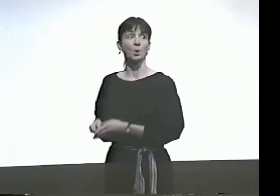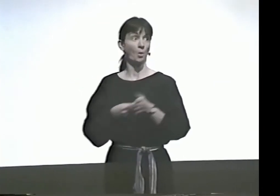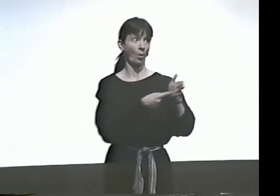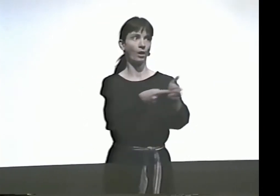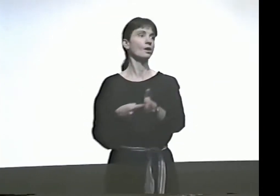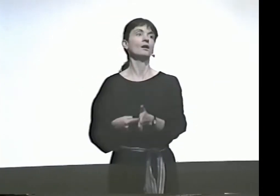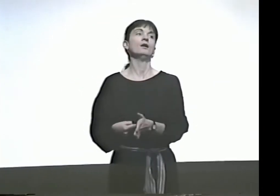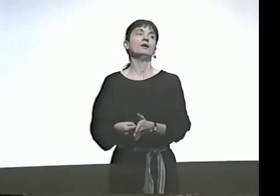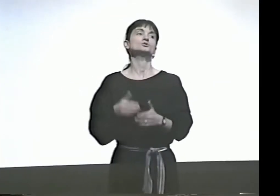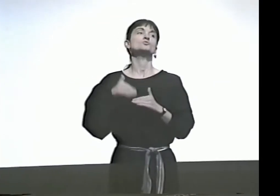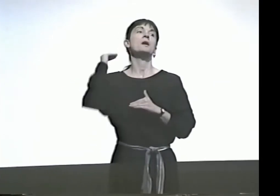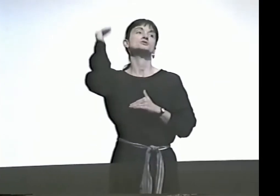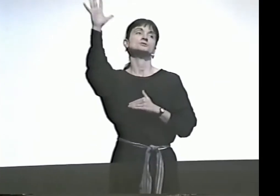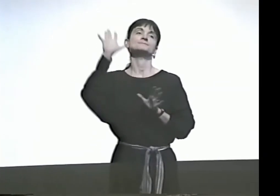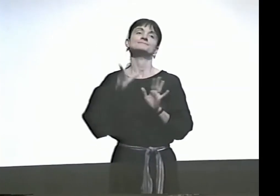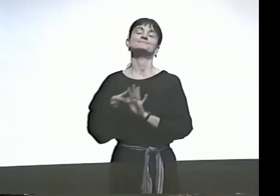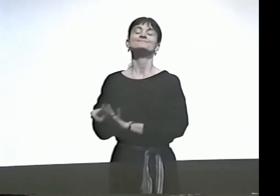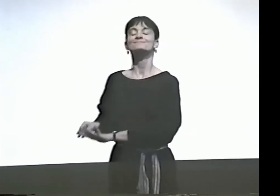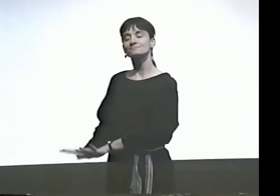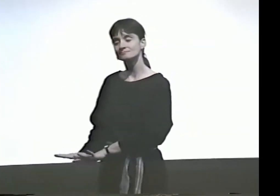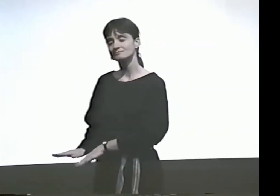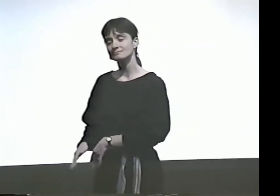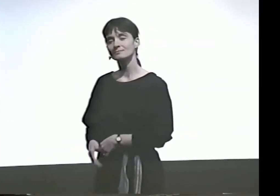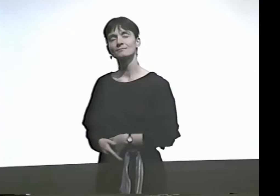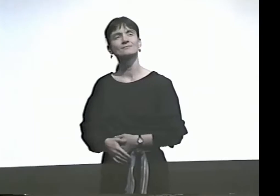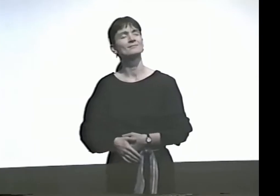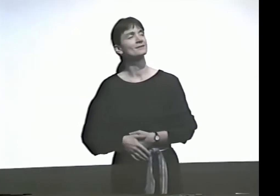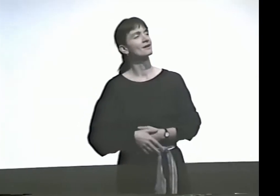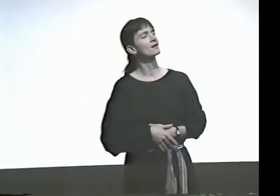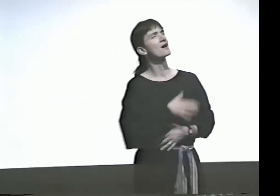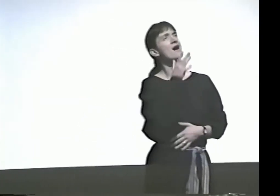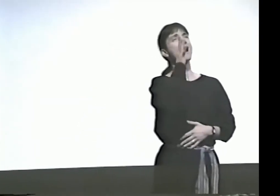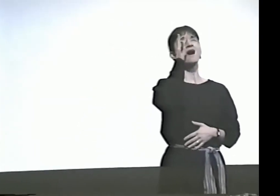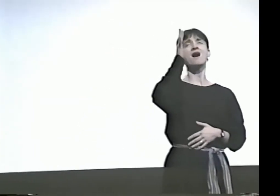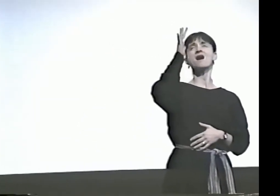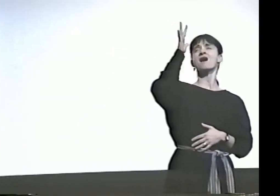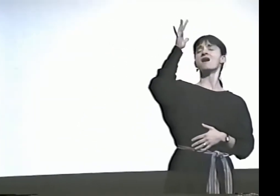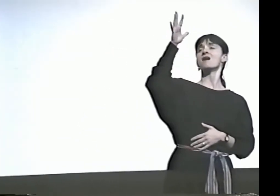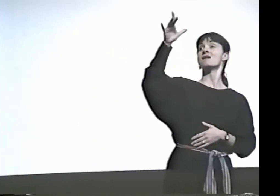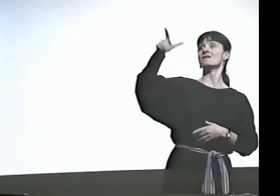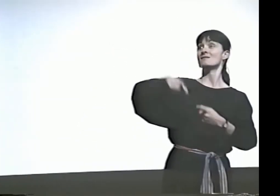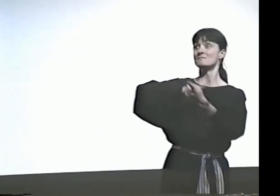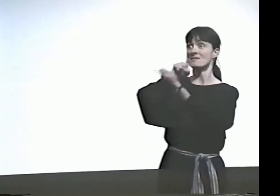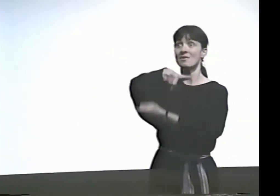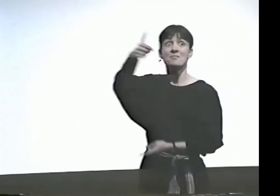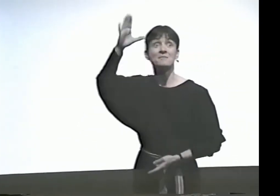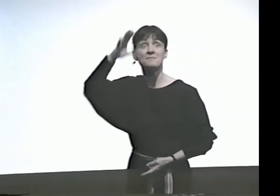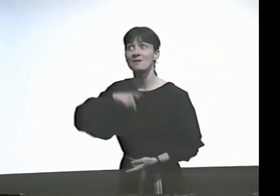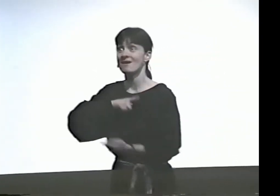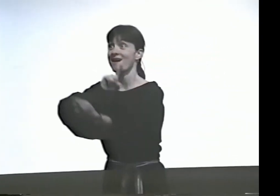I WROTE POEMS TO EXPRESS MY FEELINGS ABOUT THAT AND KEPT THEM IN PRIVATE, NEVER SHOWED ANYONE.